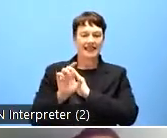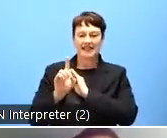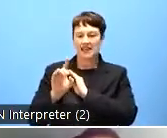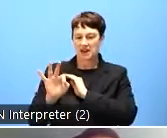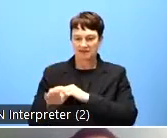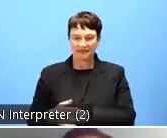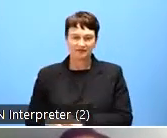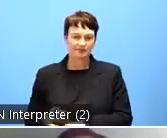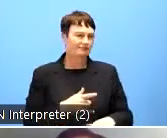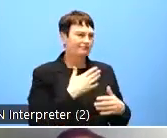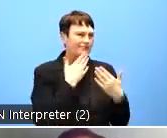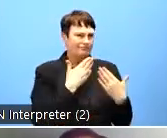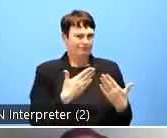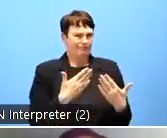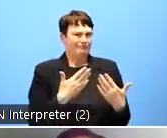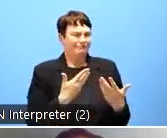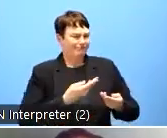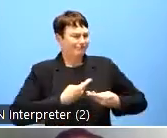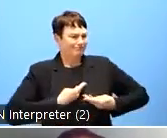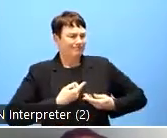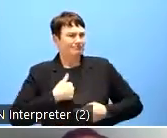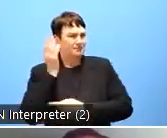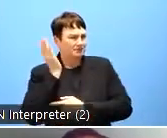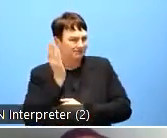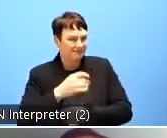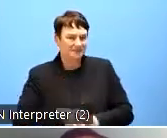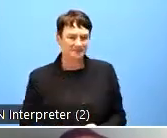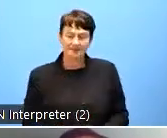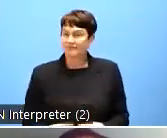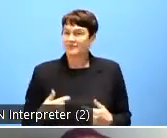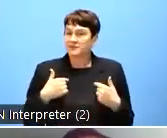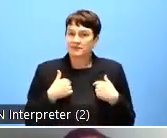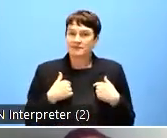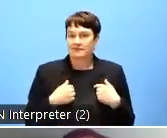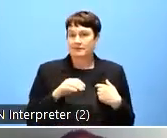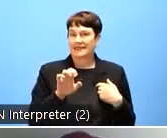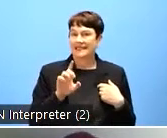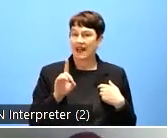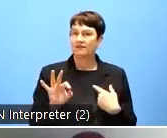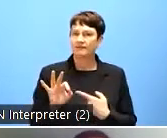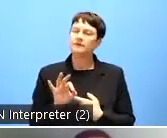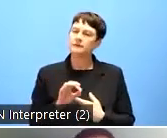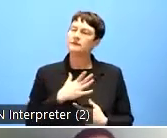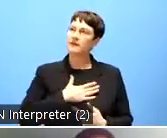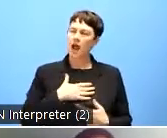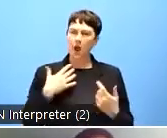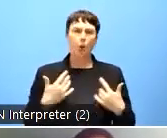are very proud to have you as members of the European Disability Forum and having this